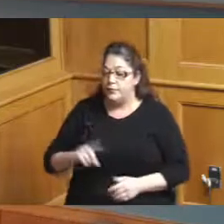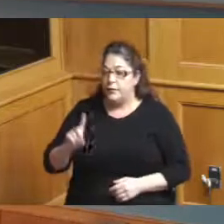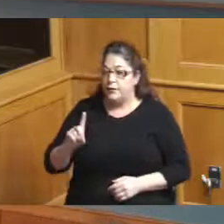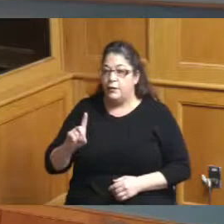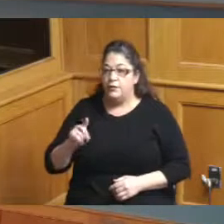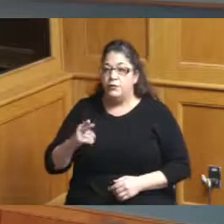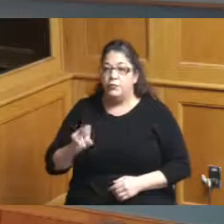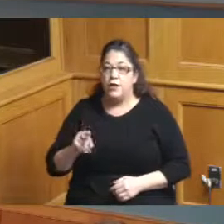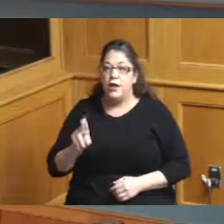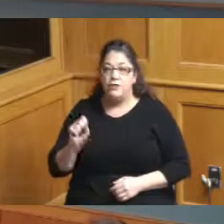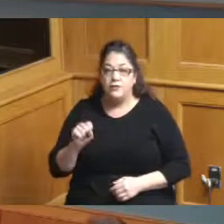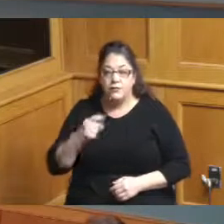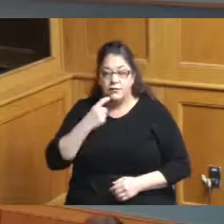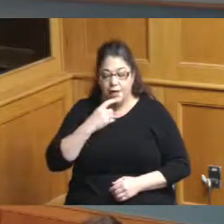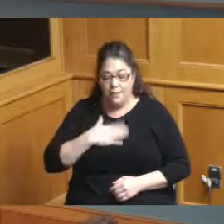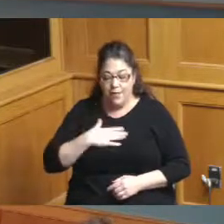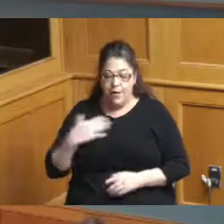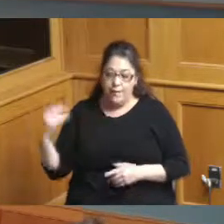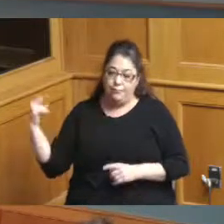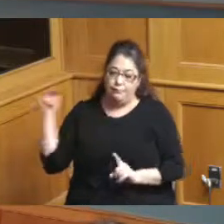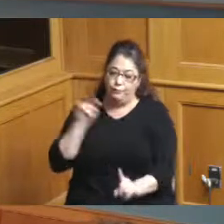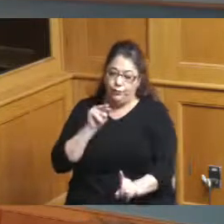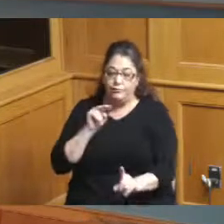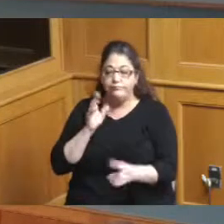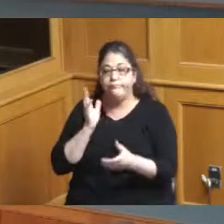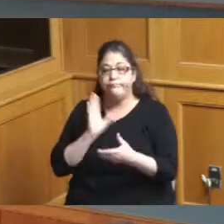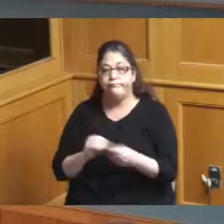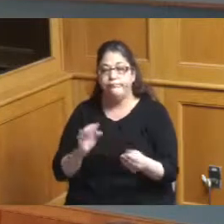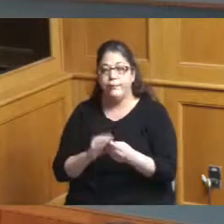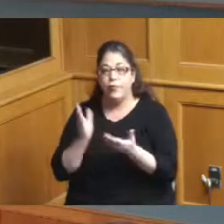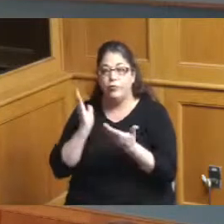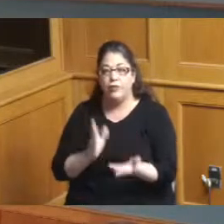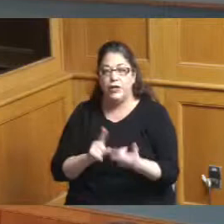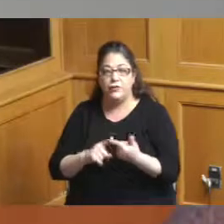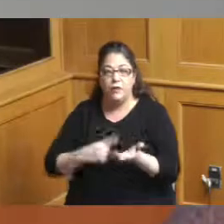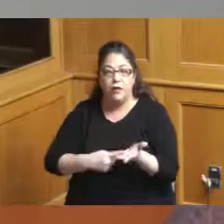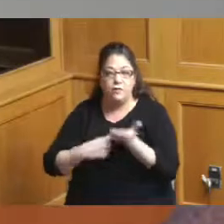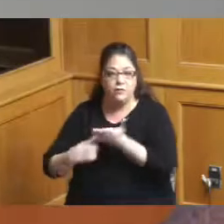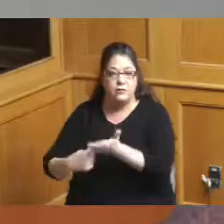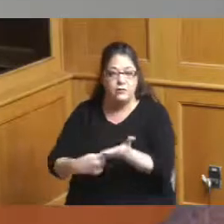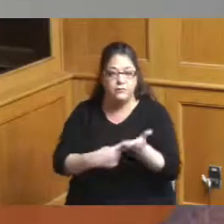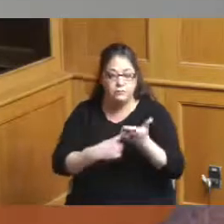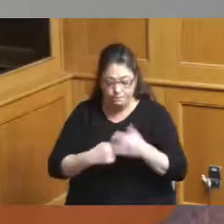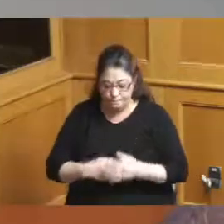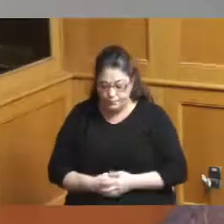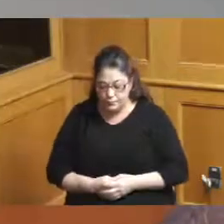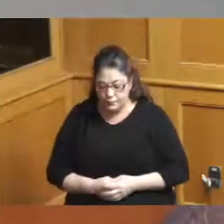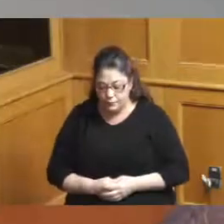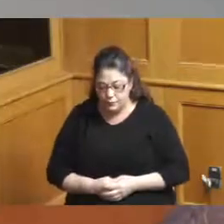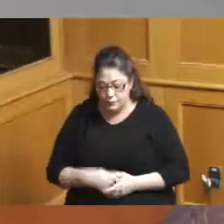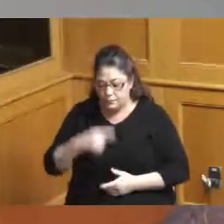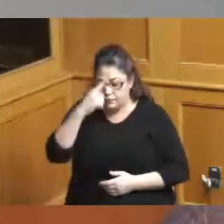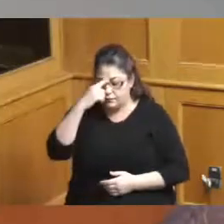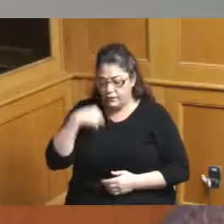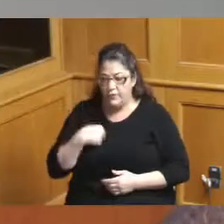my perspective historically to the conversation because this to me is a moment in time where